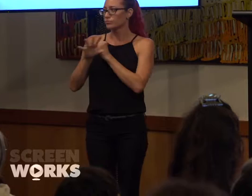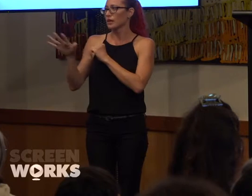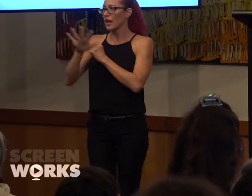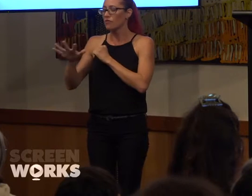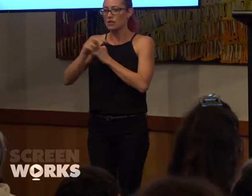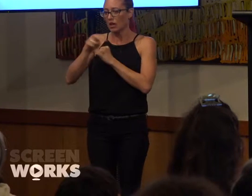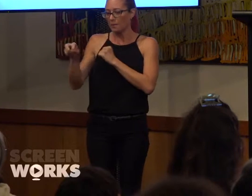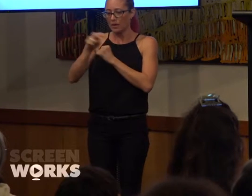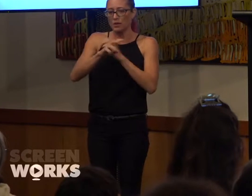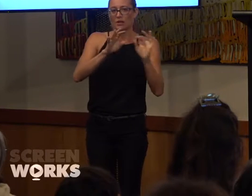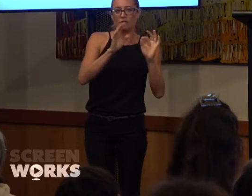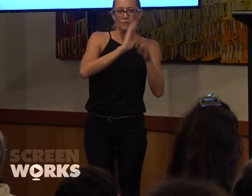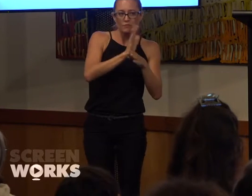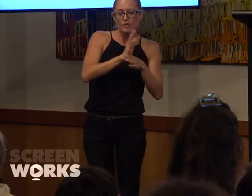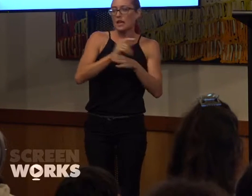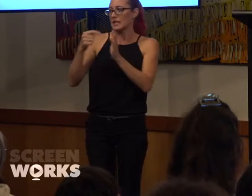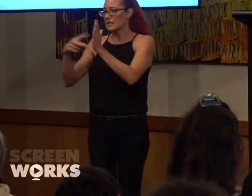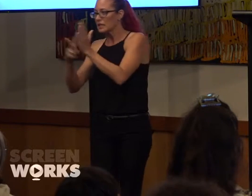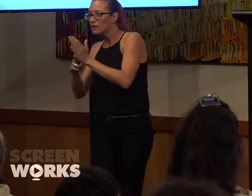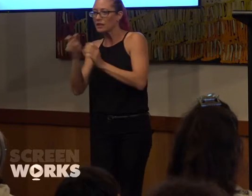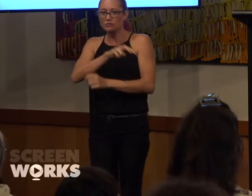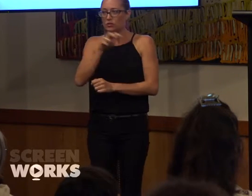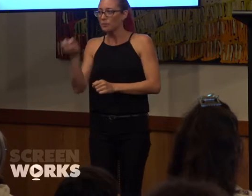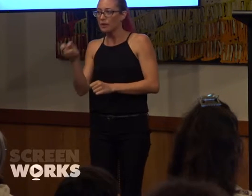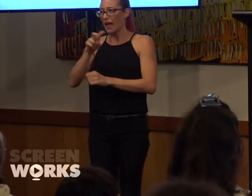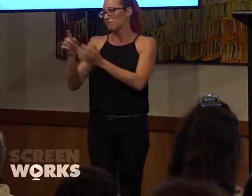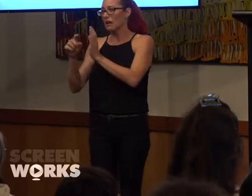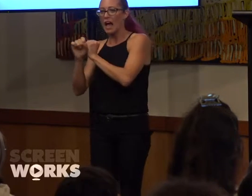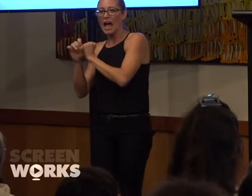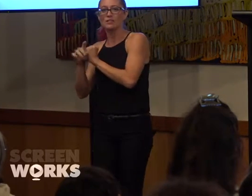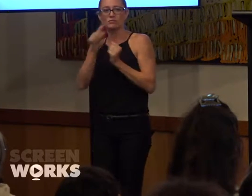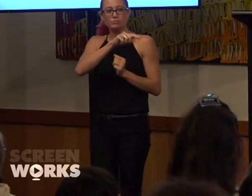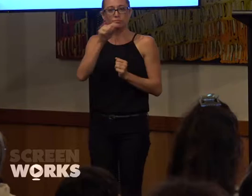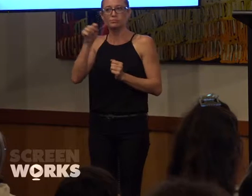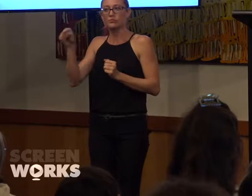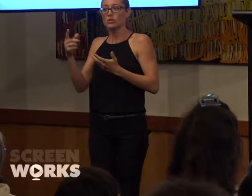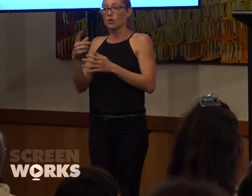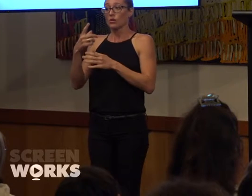and television and TV commercials. Sorry, Jub told me if you get nervous you